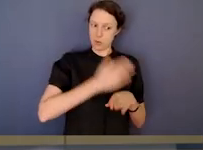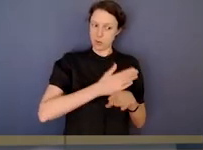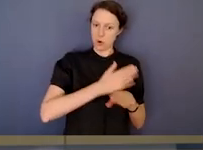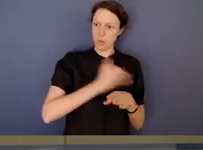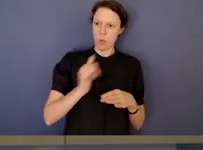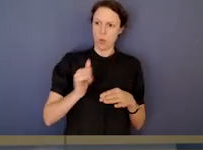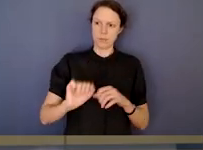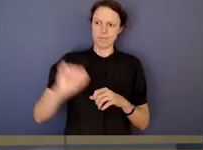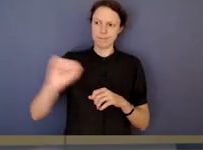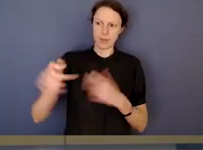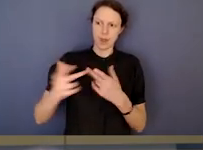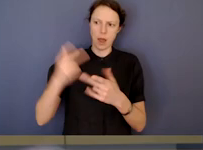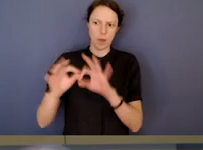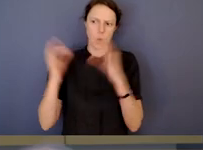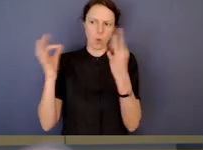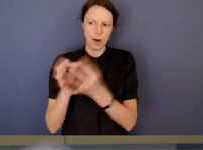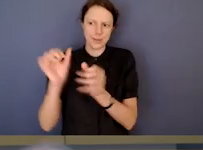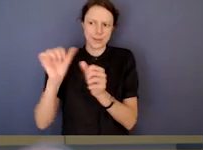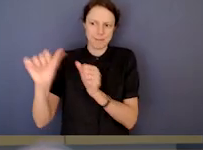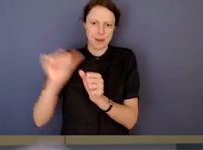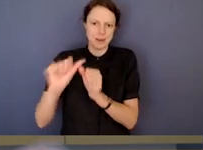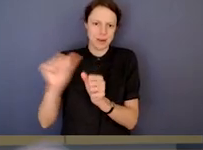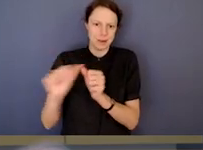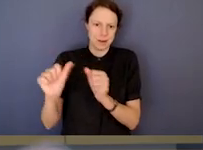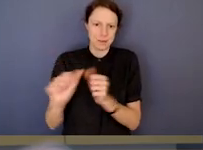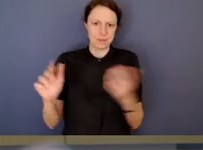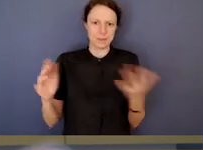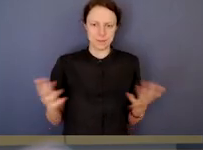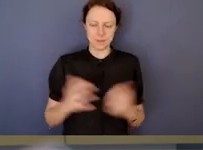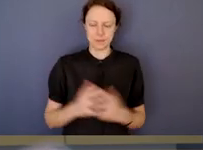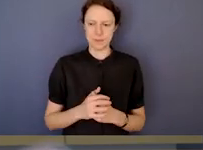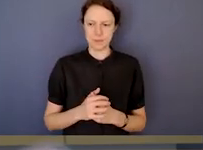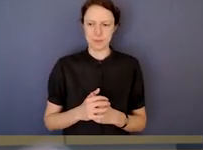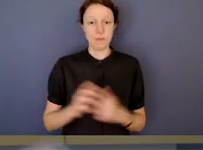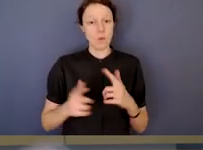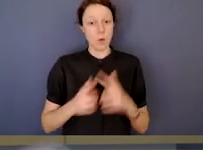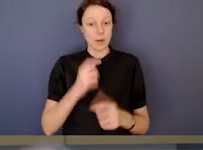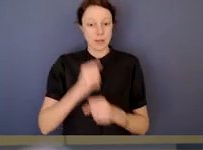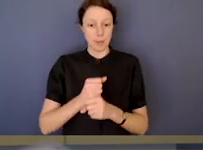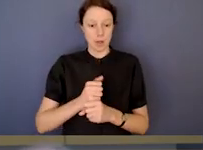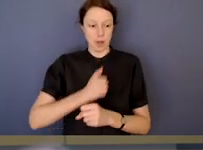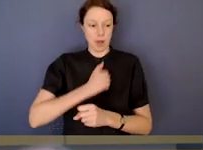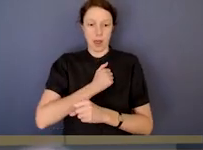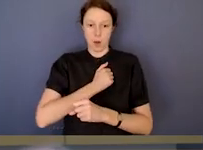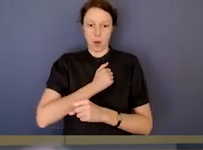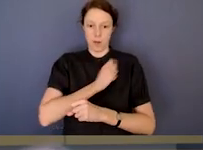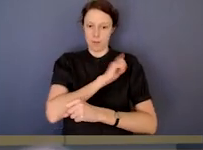Or is there a particular reason why we should do this? So for example, because our jurisdiction covers